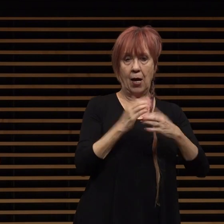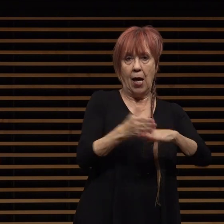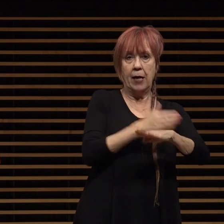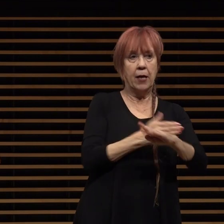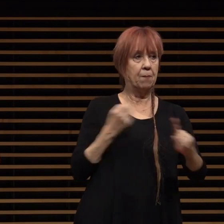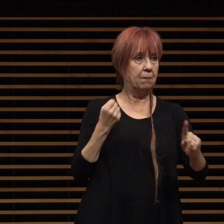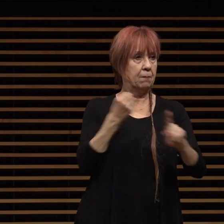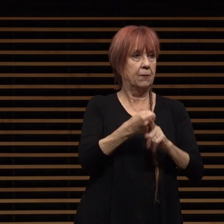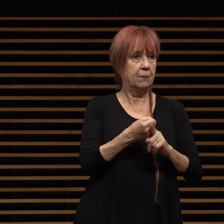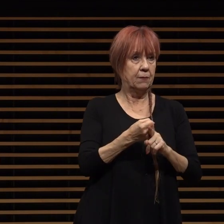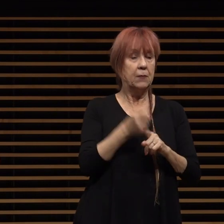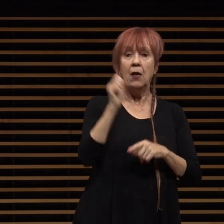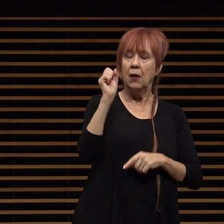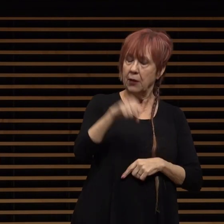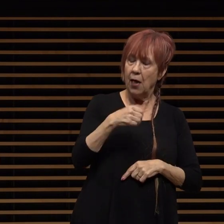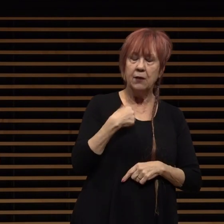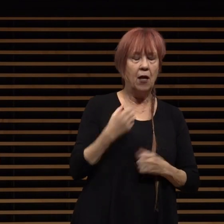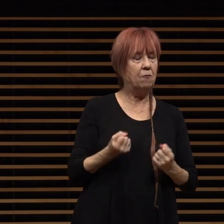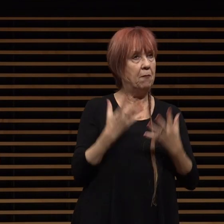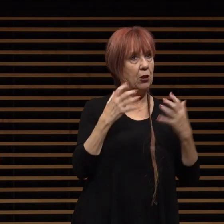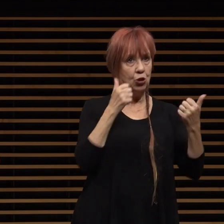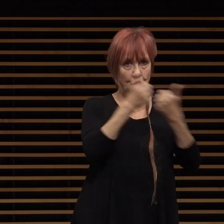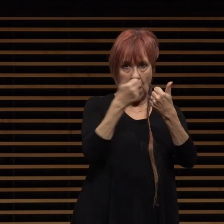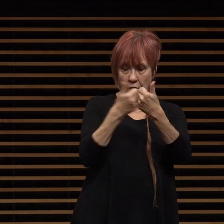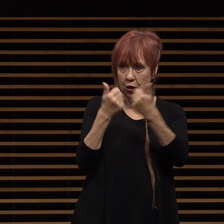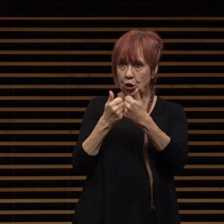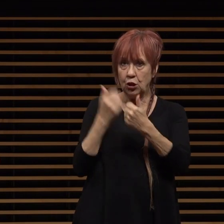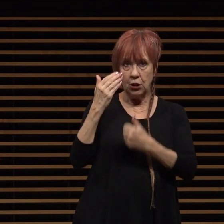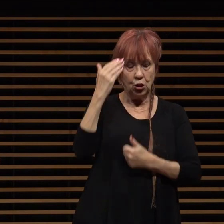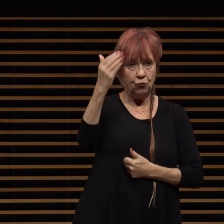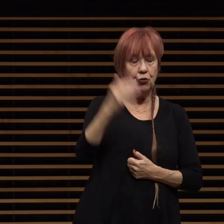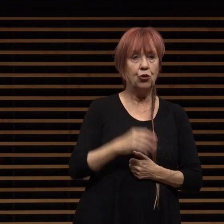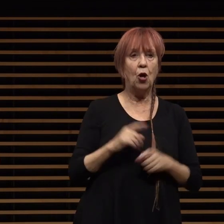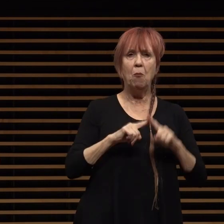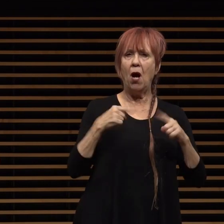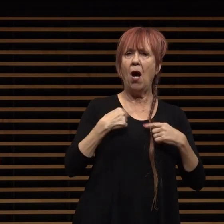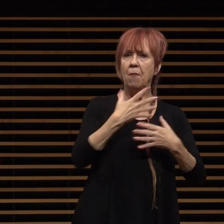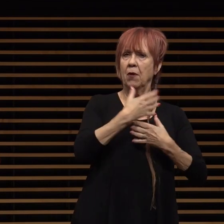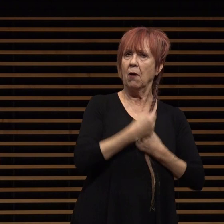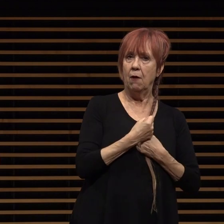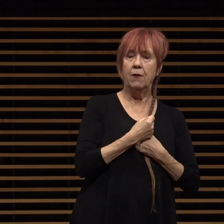no doubt we have more challenging work in front of us